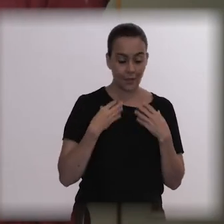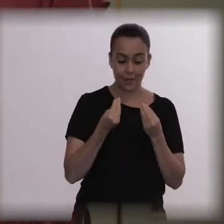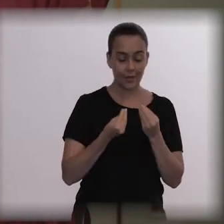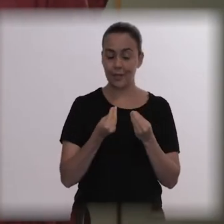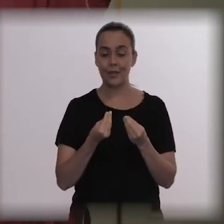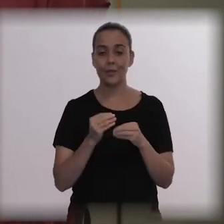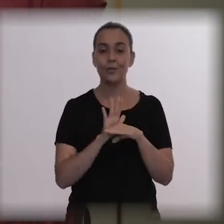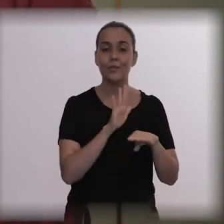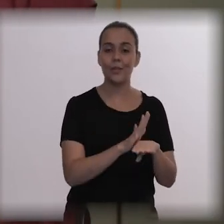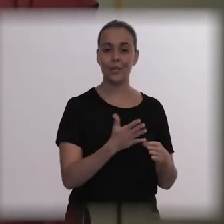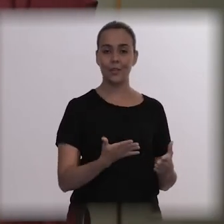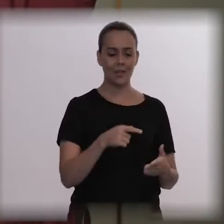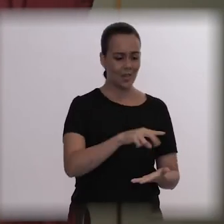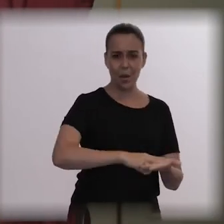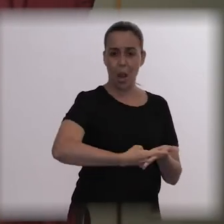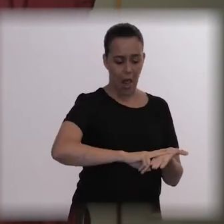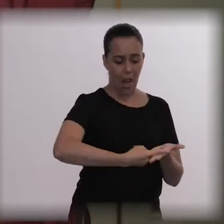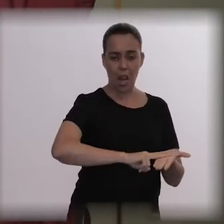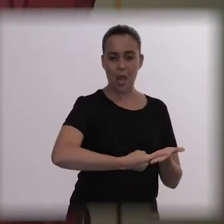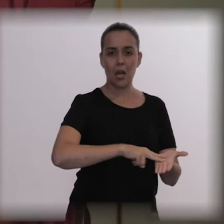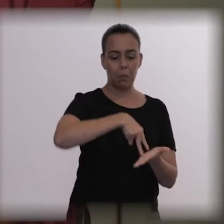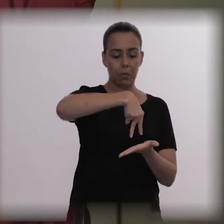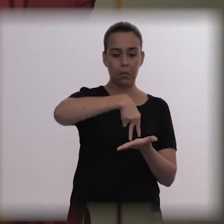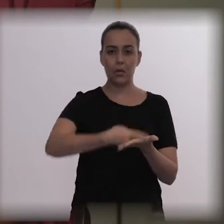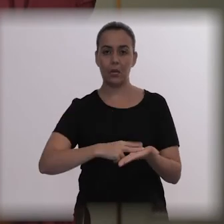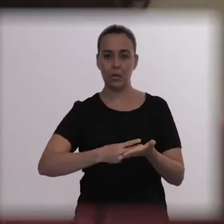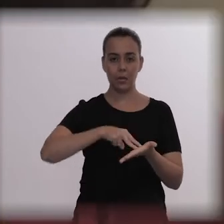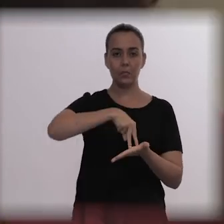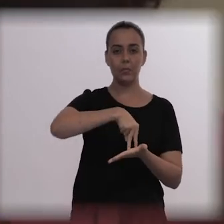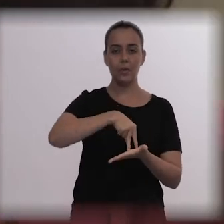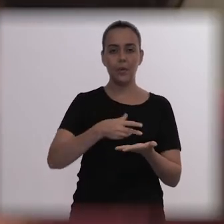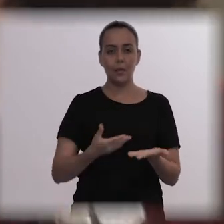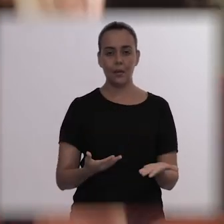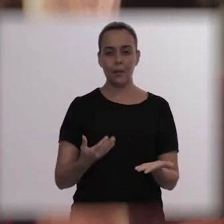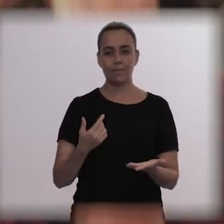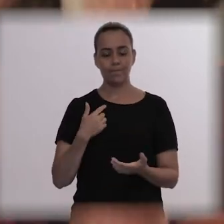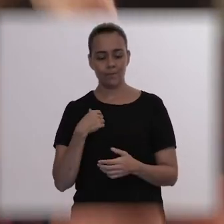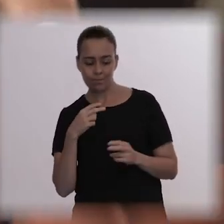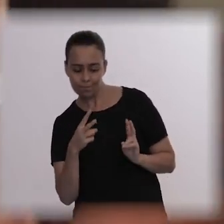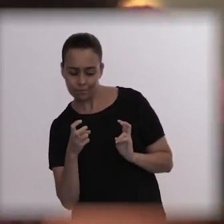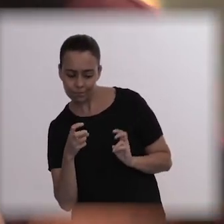He was restless, you know? And one thing I saw him doing, he was like this,